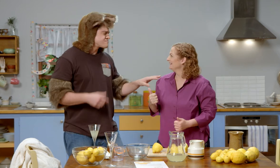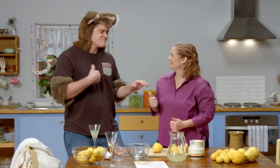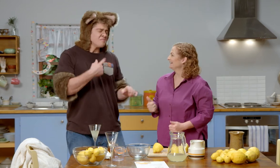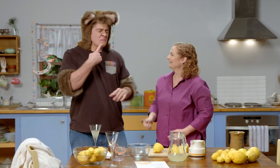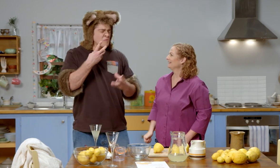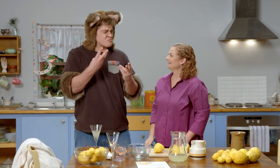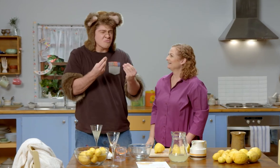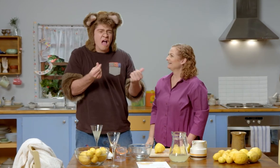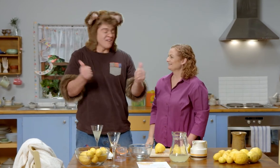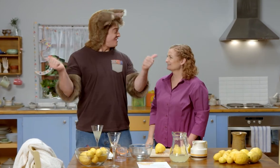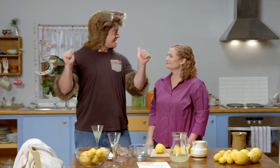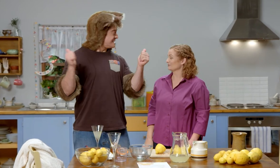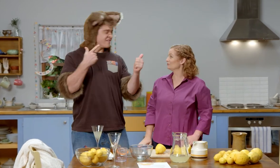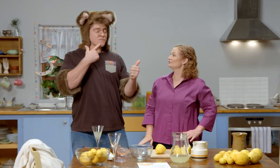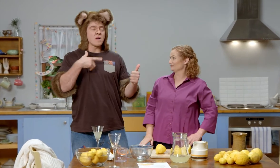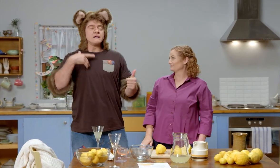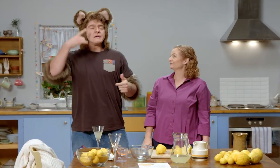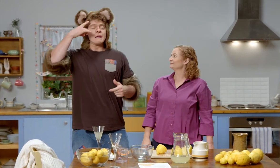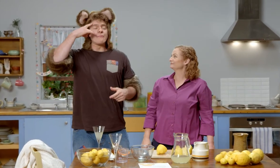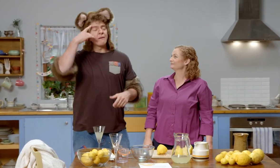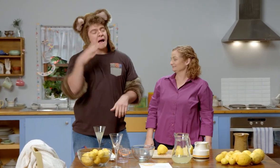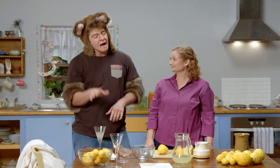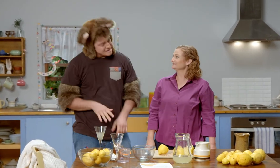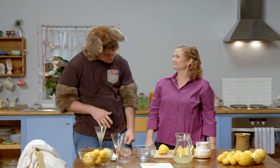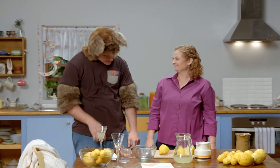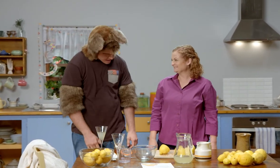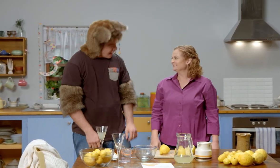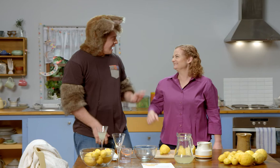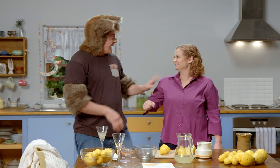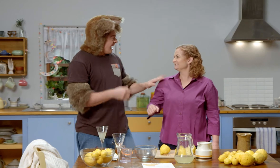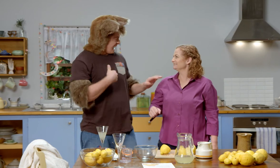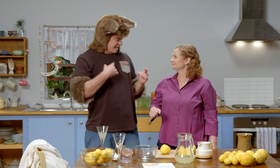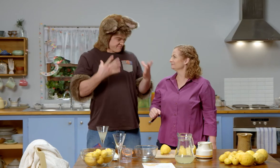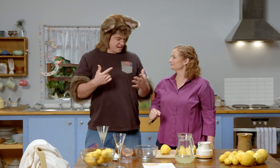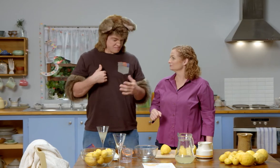Sally! My mouth isn't dry anymore! It feels much better now.